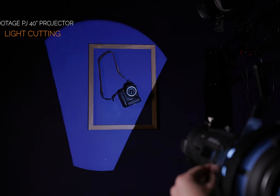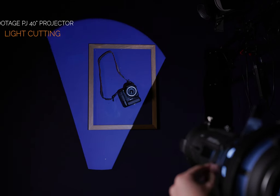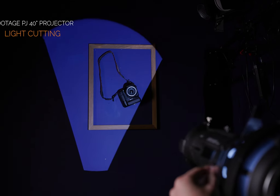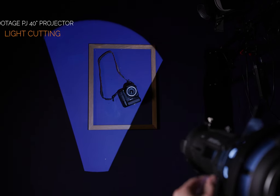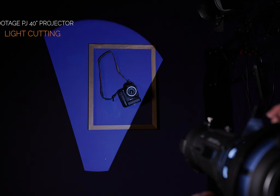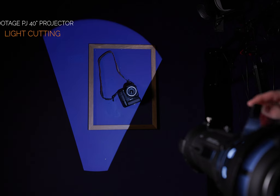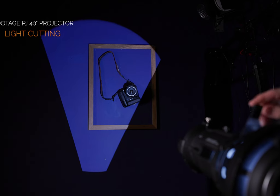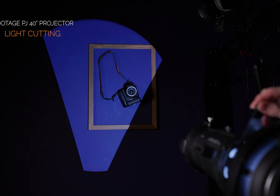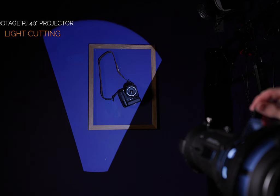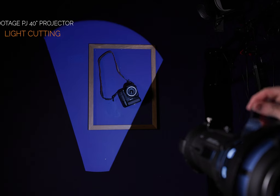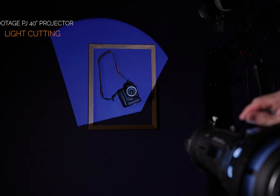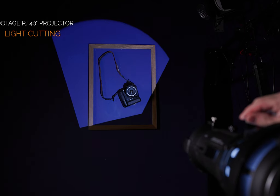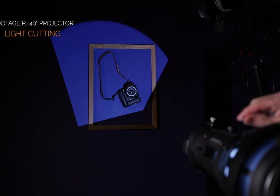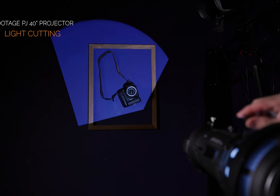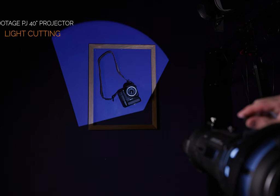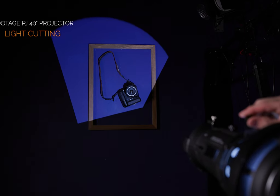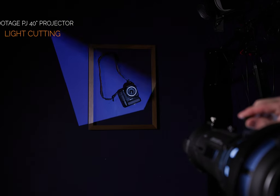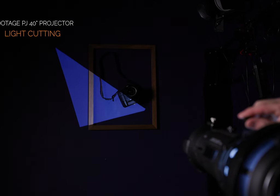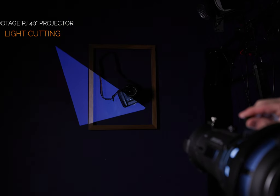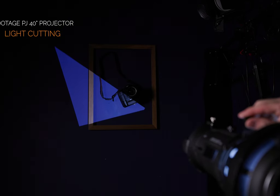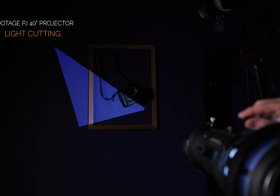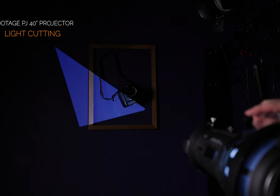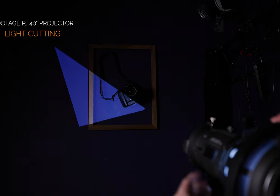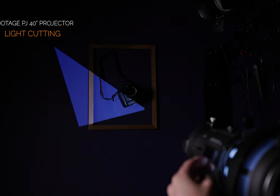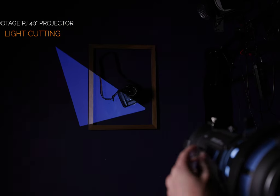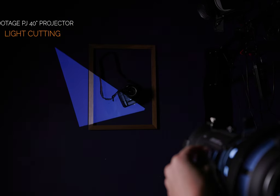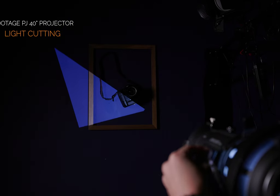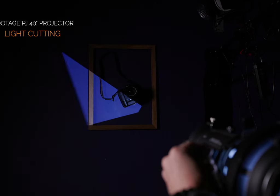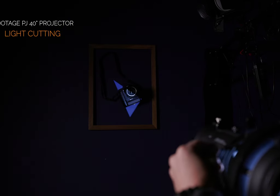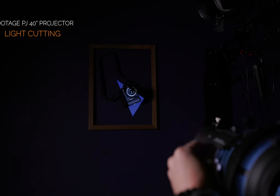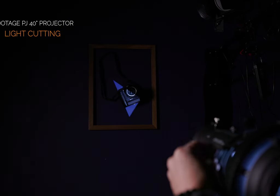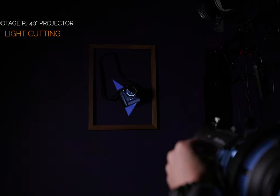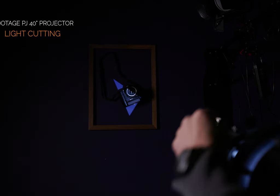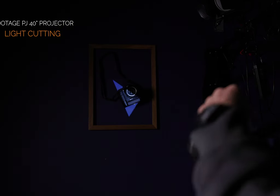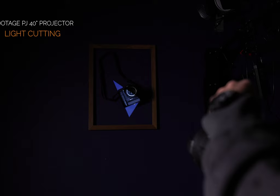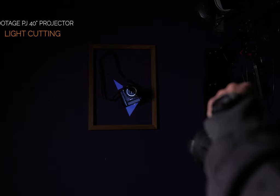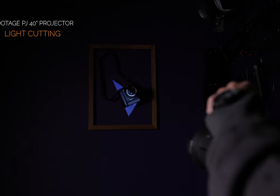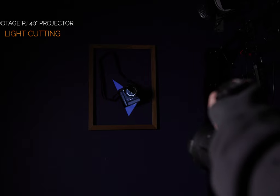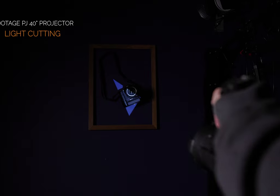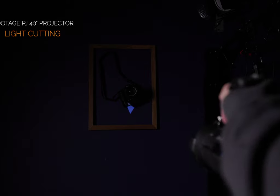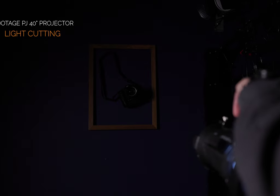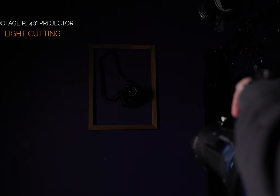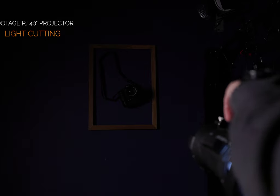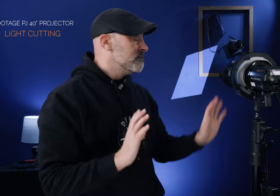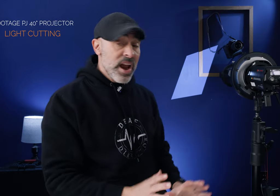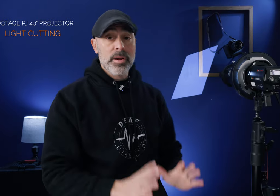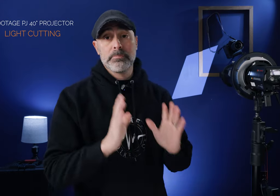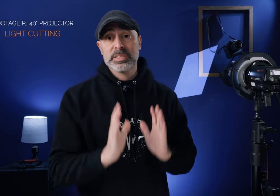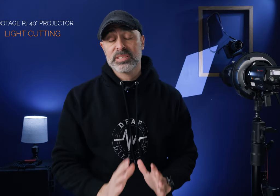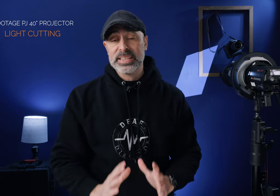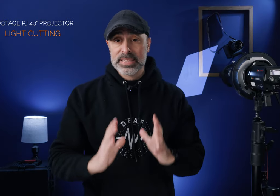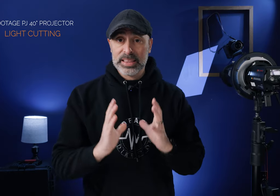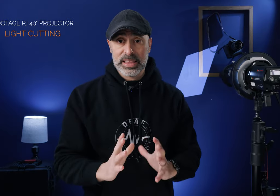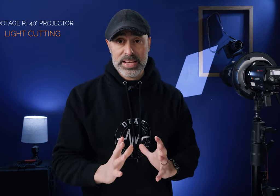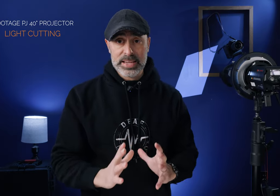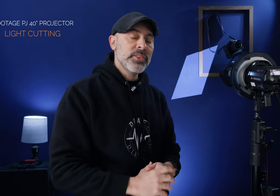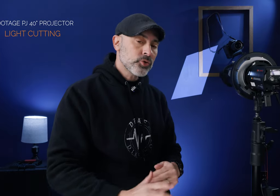I can do these cuts to the light and this allows me to get very very very precise lighting this